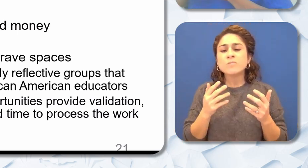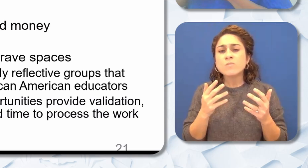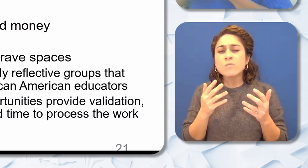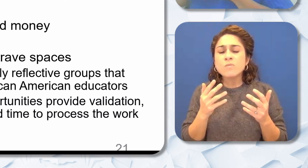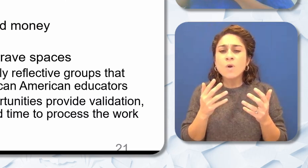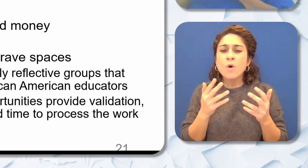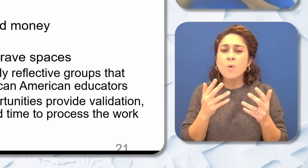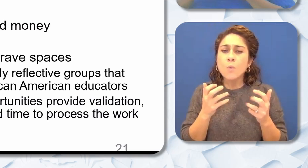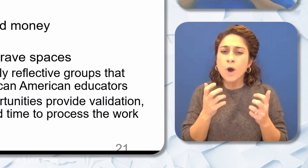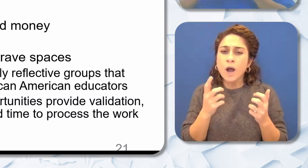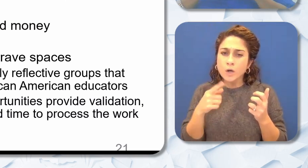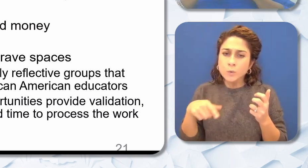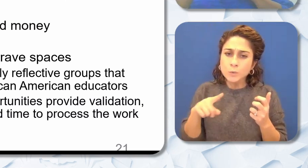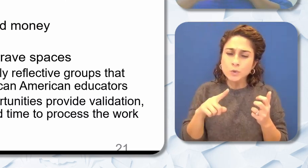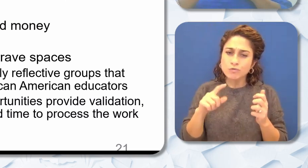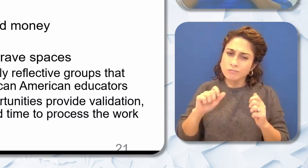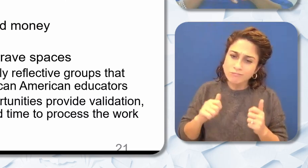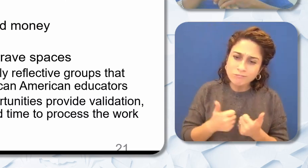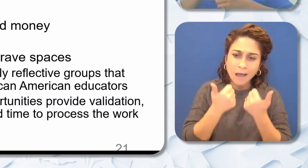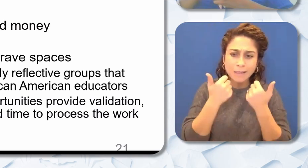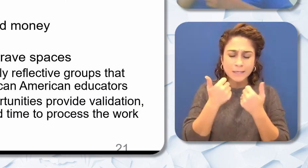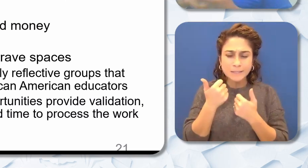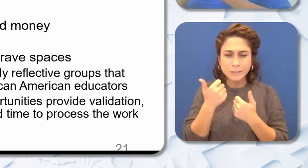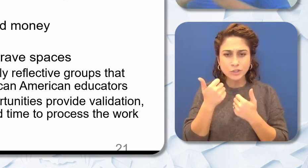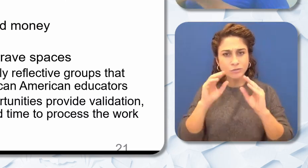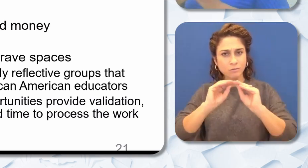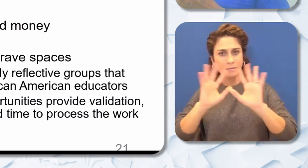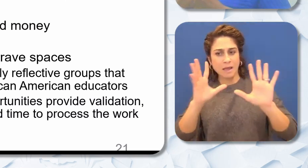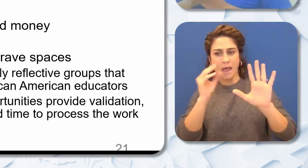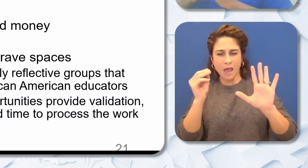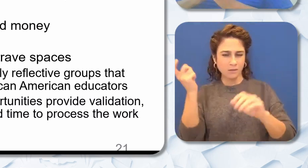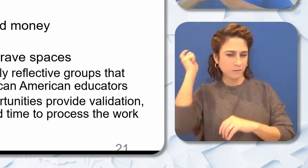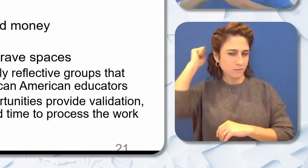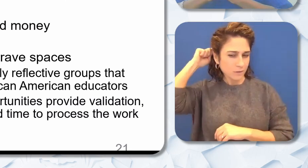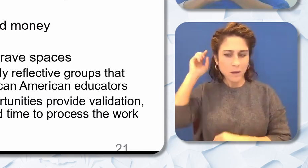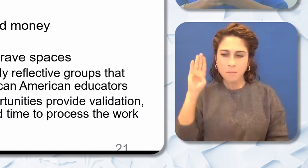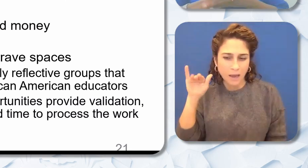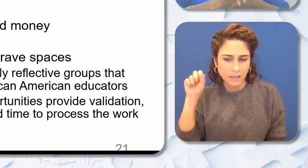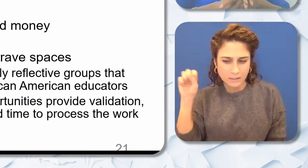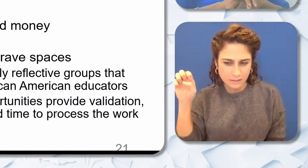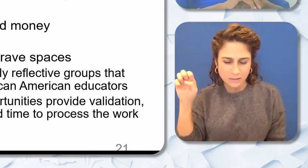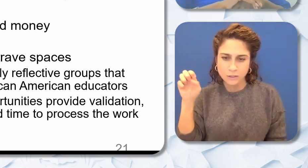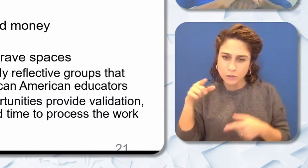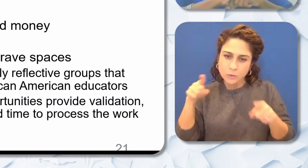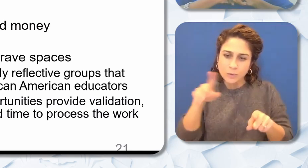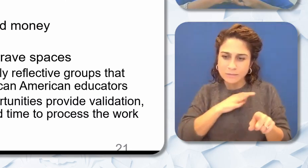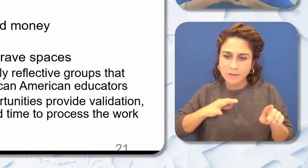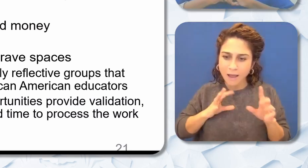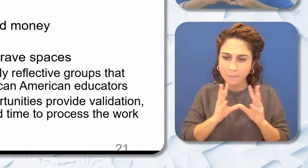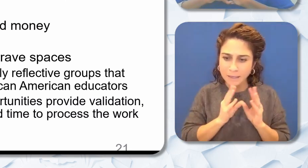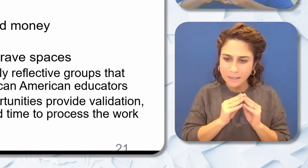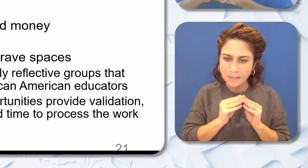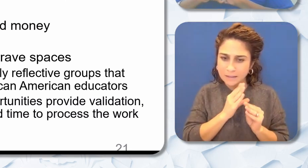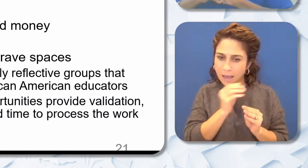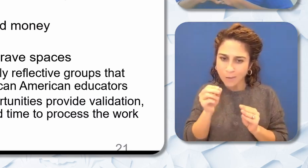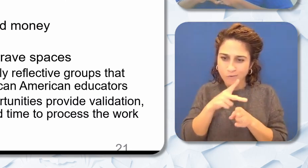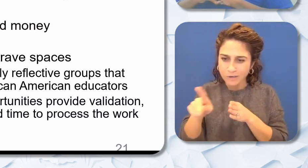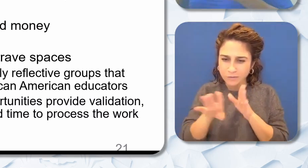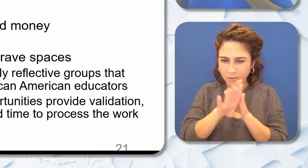and explicit biases that are often normalized in staff meetings and professional developments. I